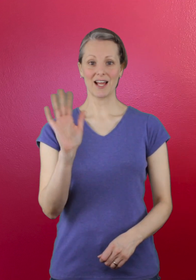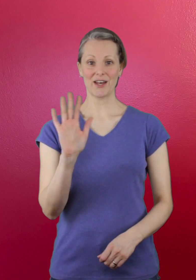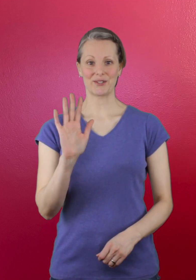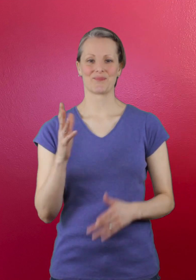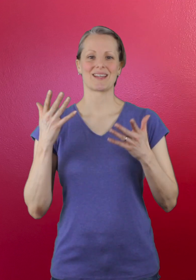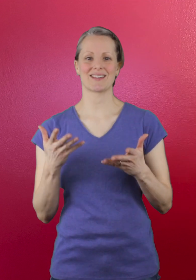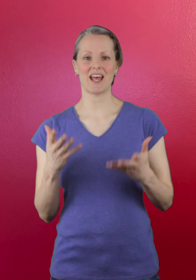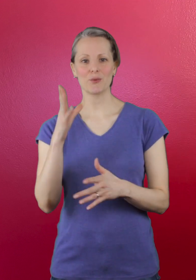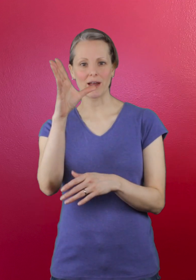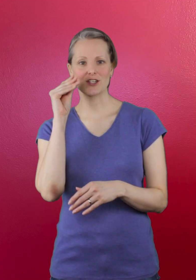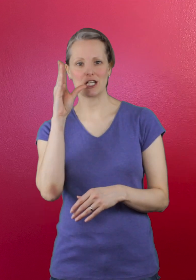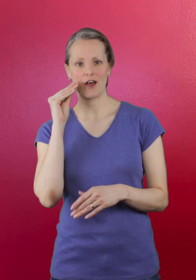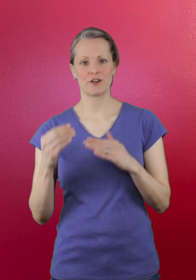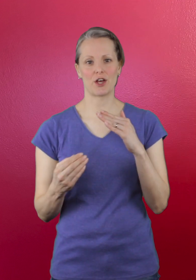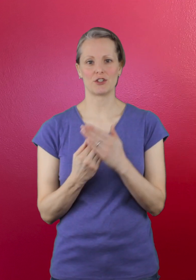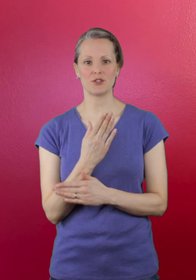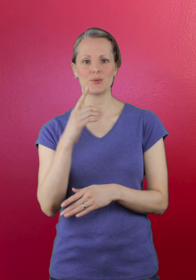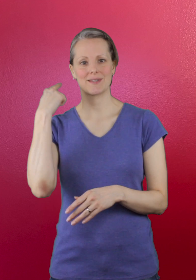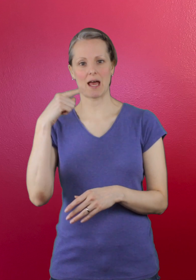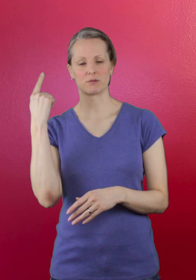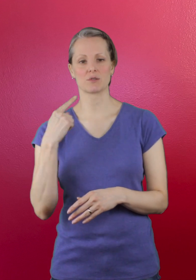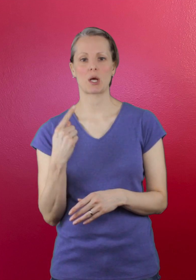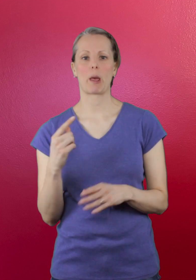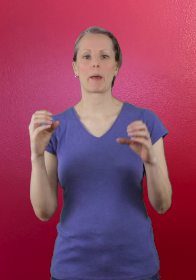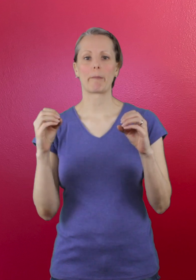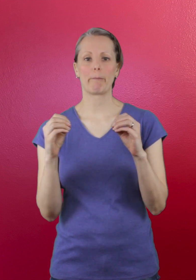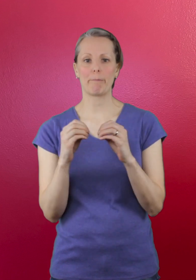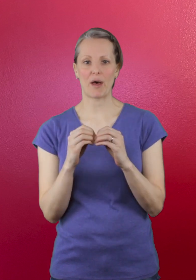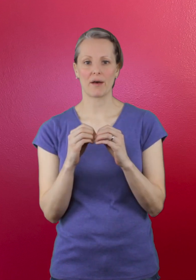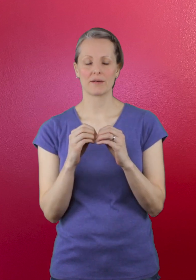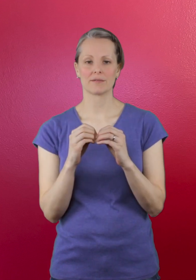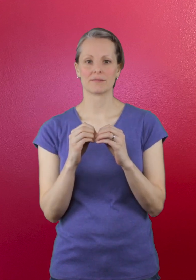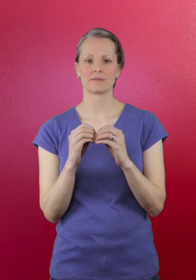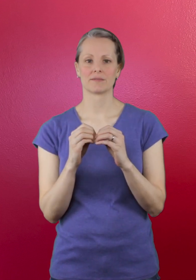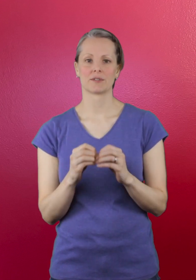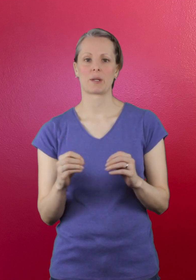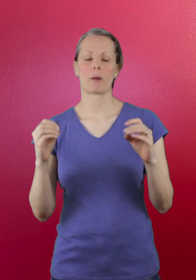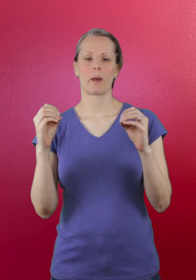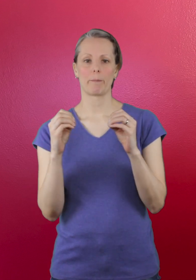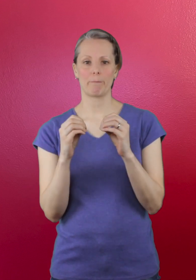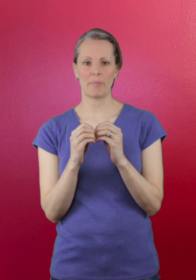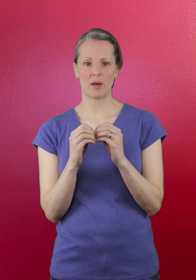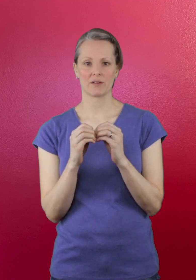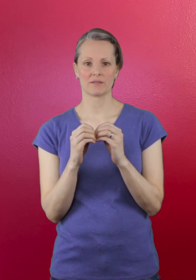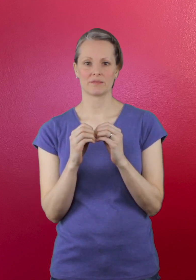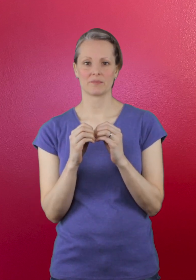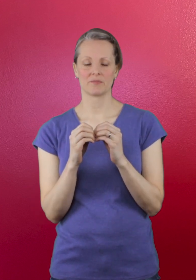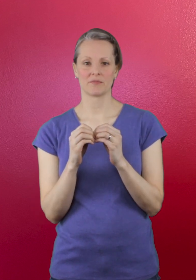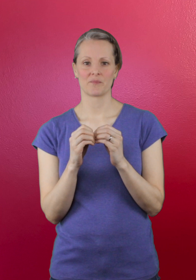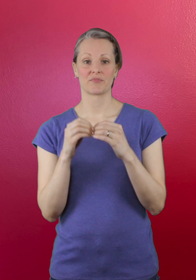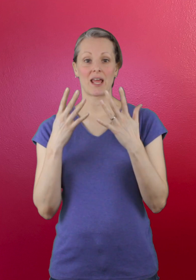Hello, today we're going to learn a new sound ... b ... b